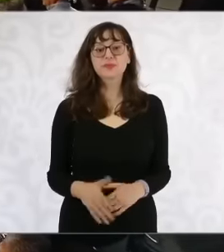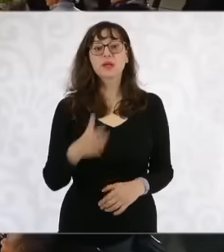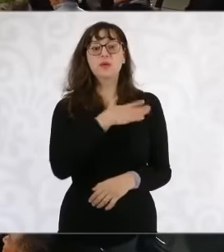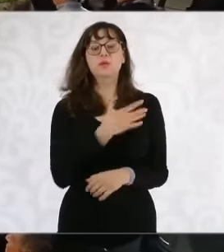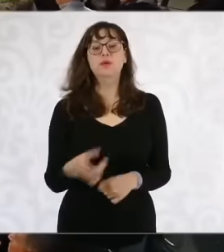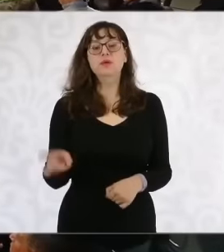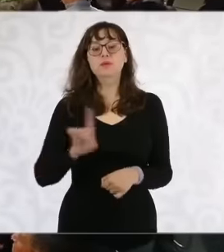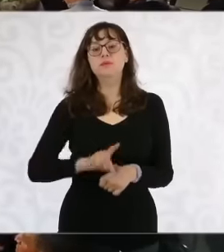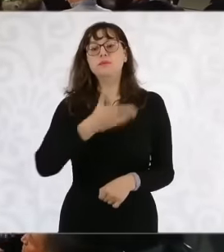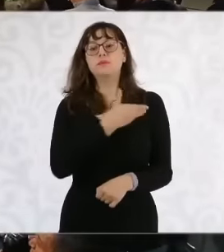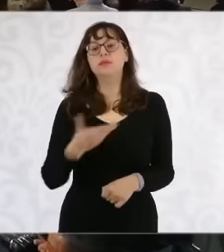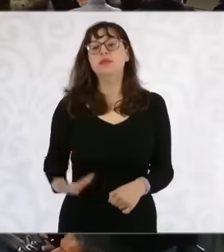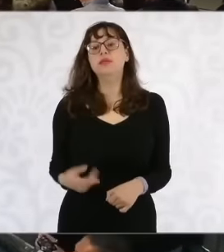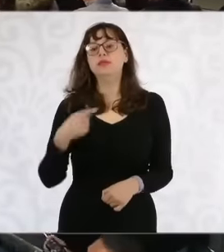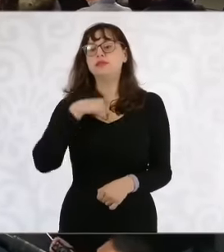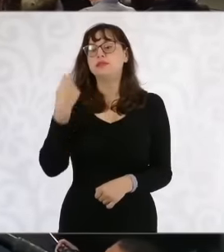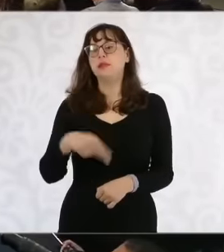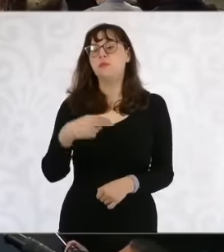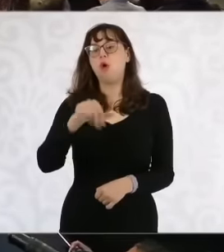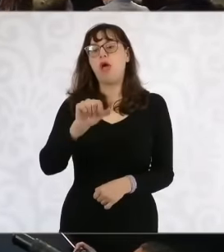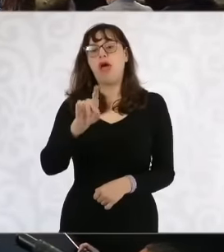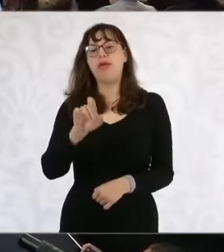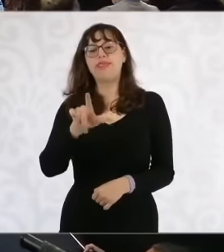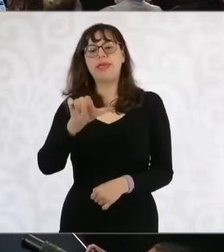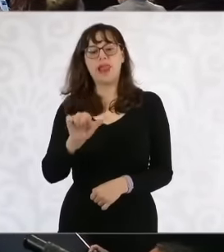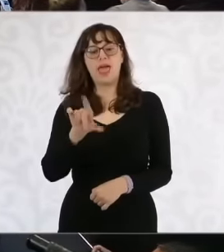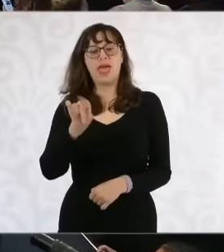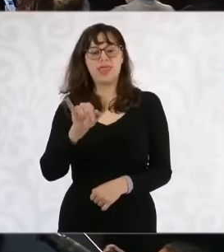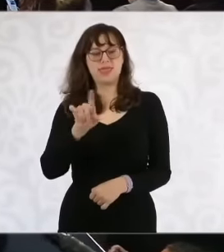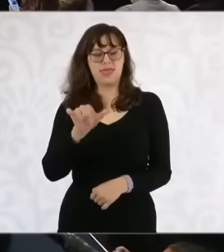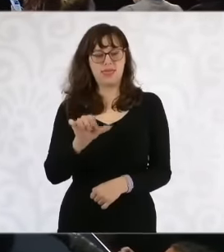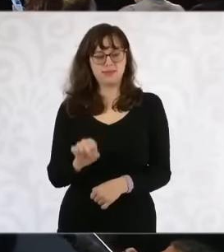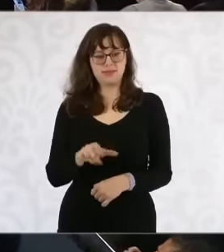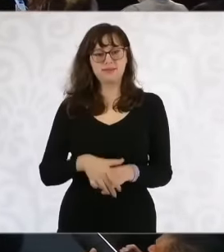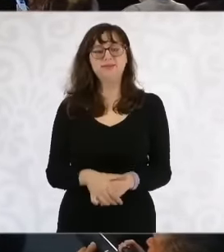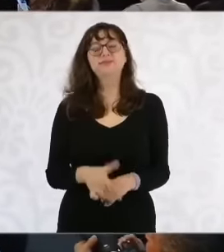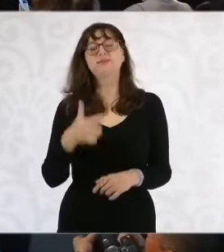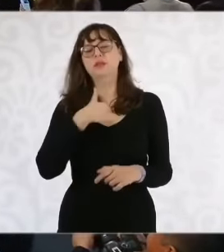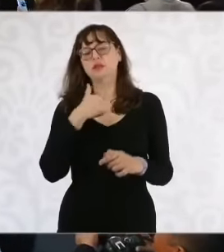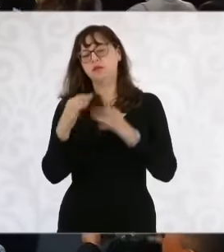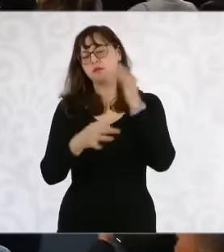Danela Díaz of the sputnic agency, ask you on the eve of the presidential election that